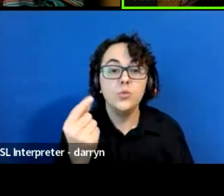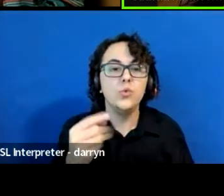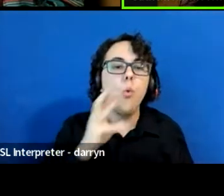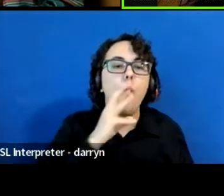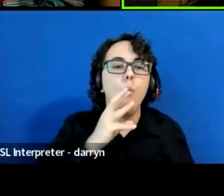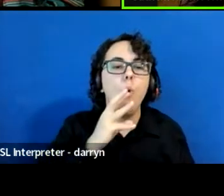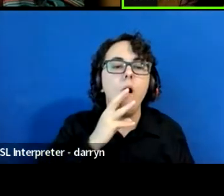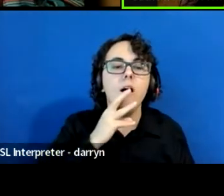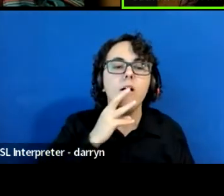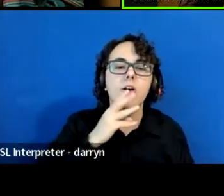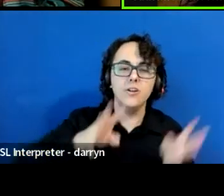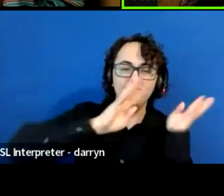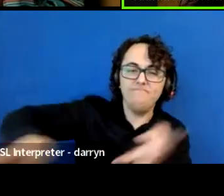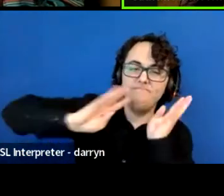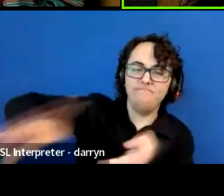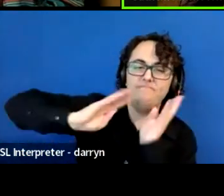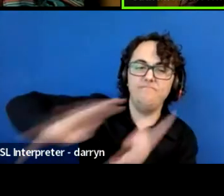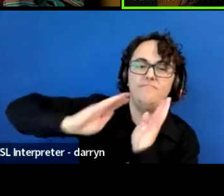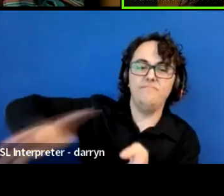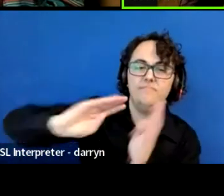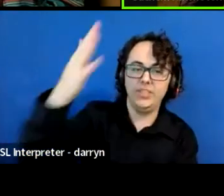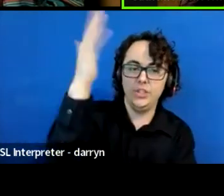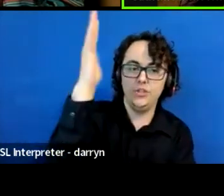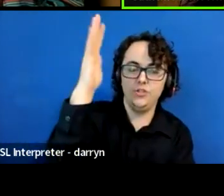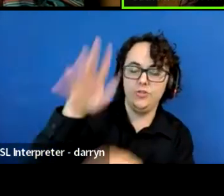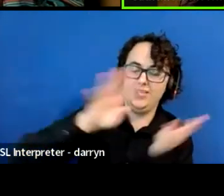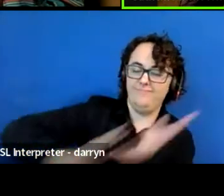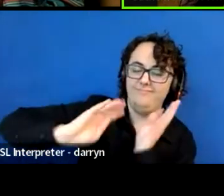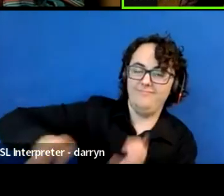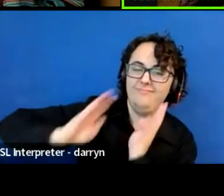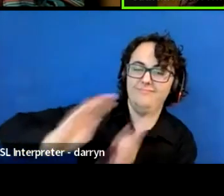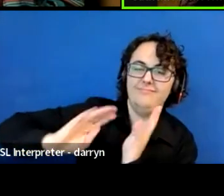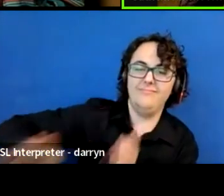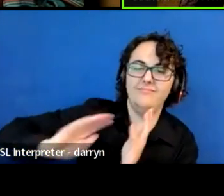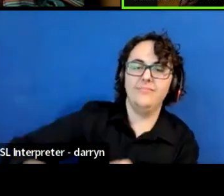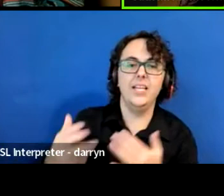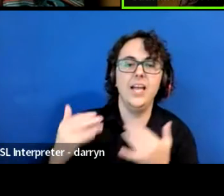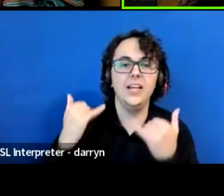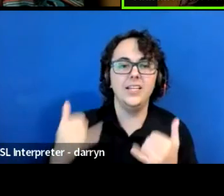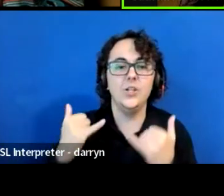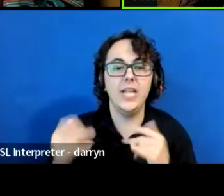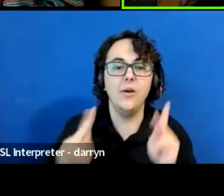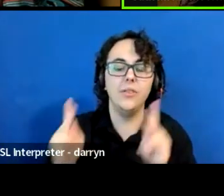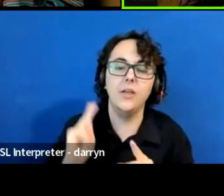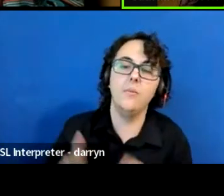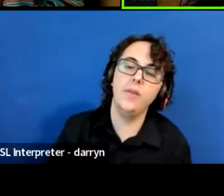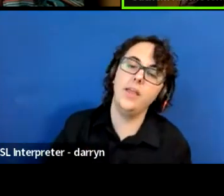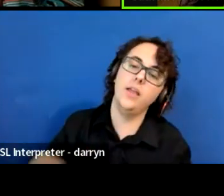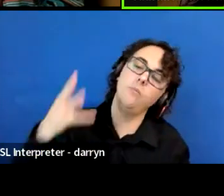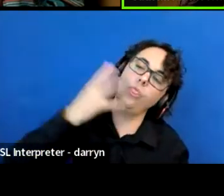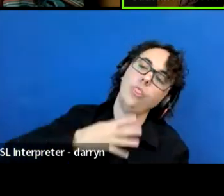that when they're laying under it, and now they're just starting to drink water. And they started getting back up